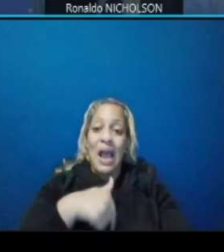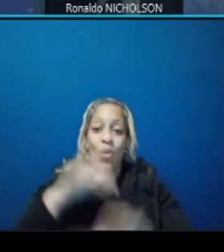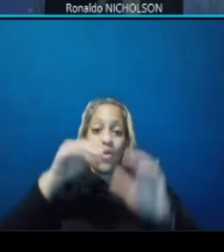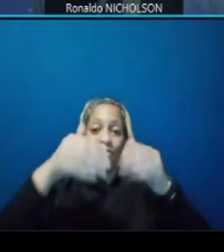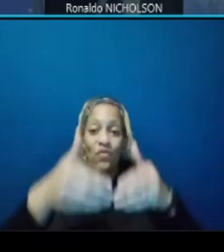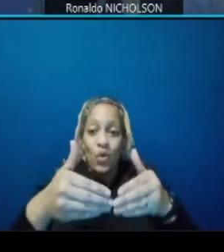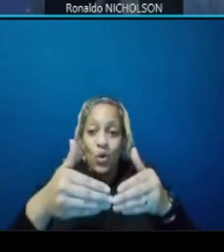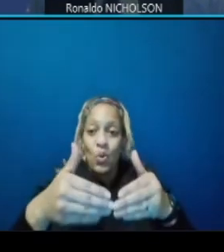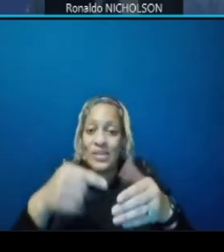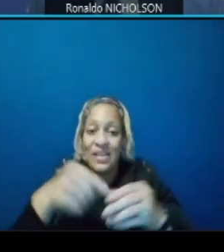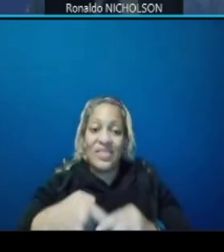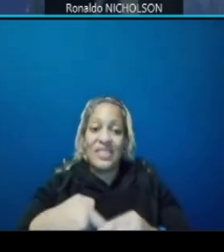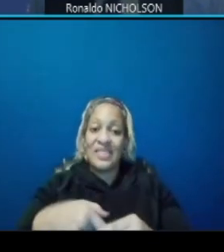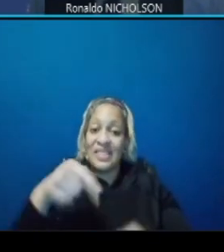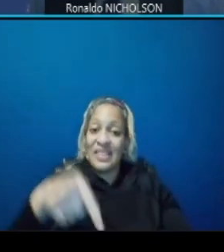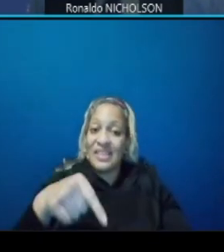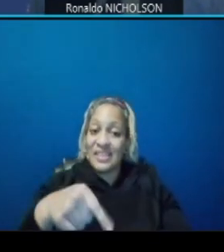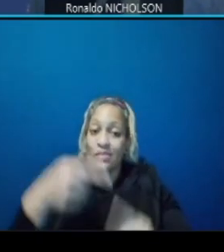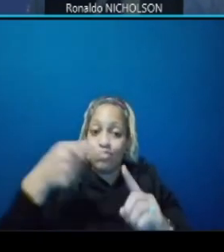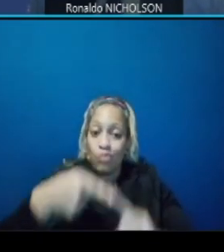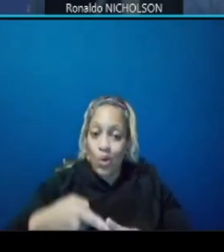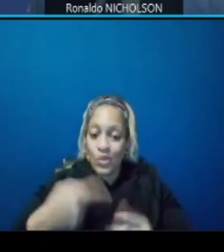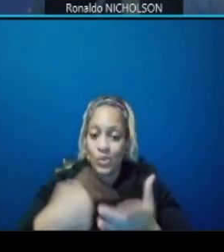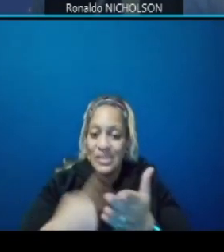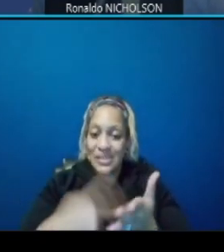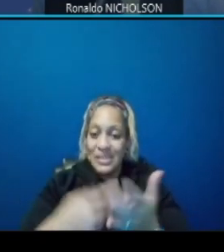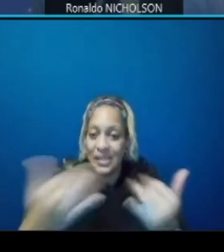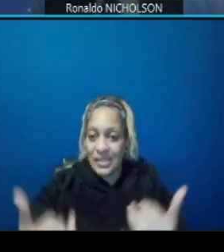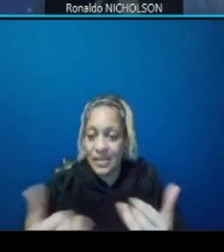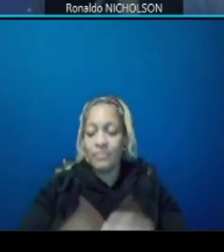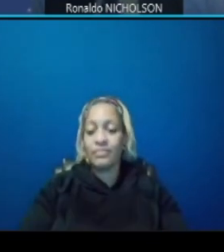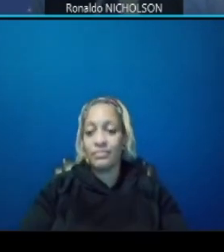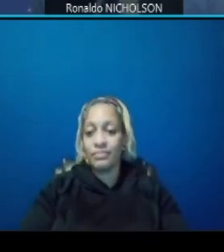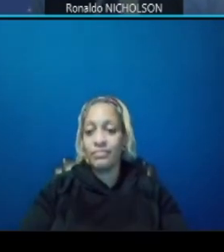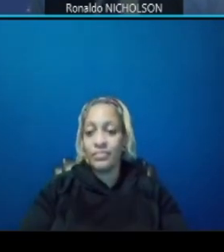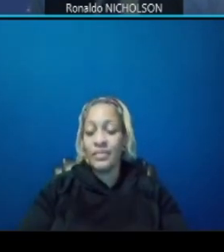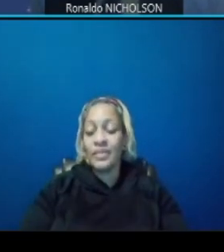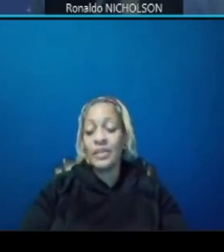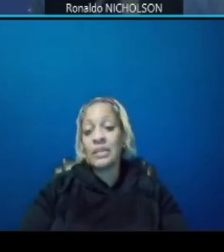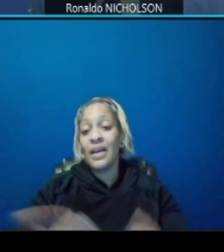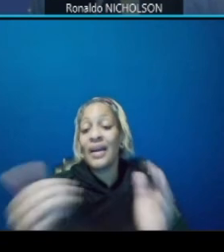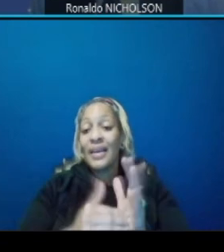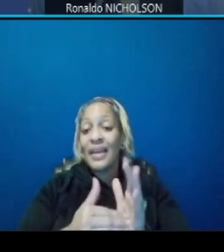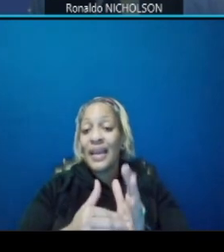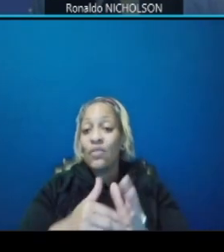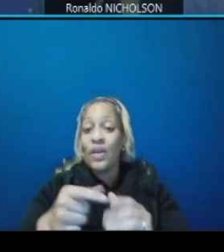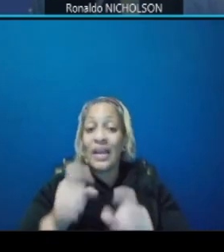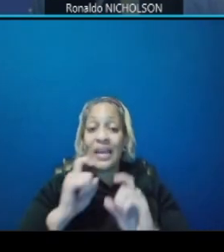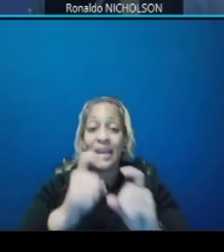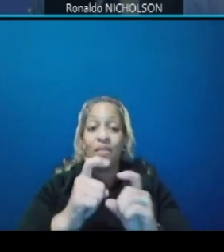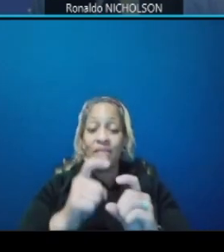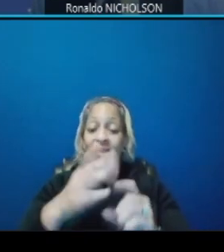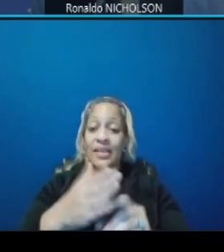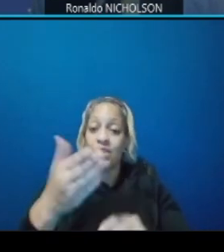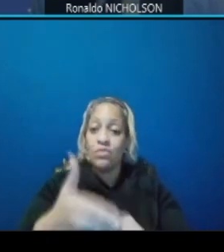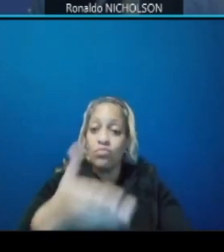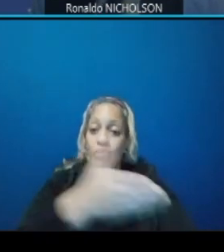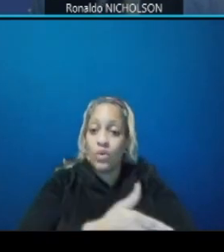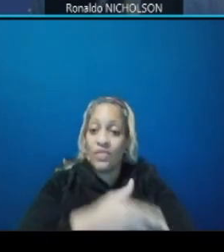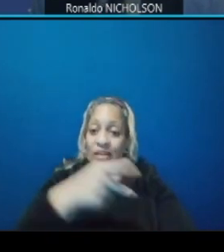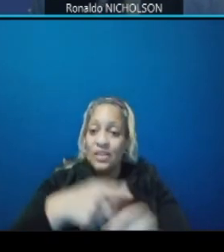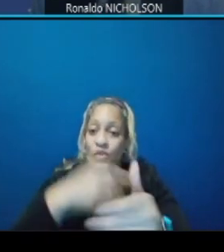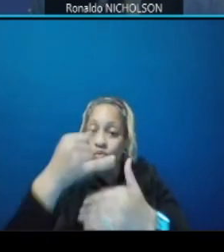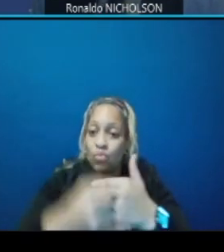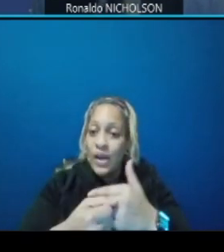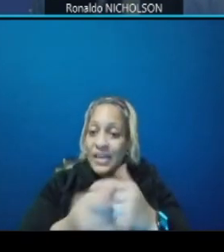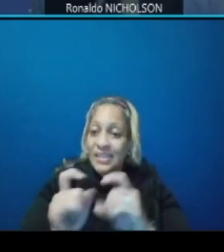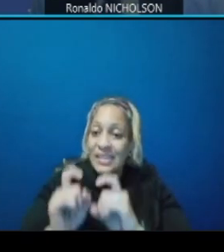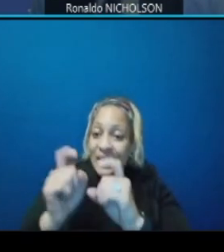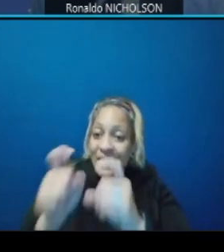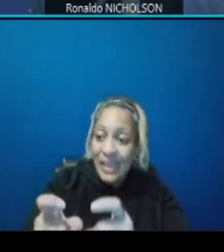about here again given the improvements that this project presents within ddot